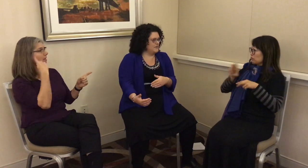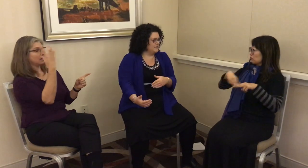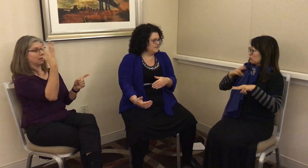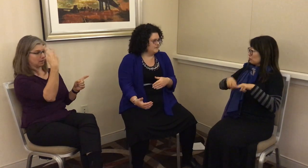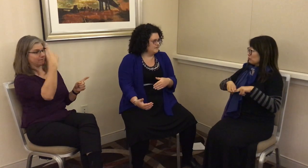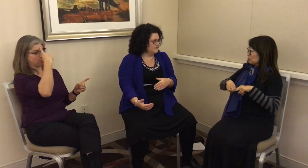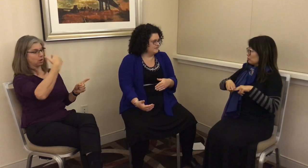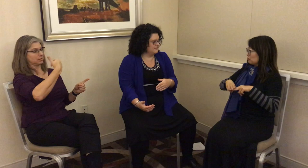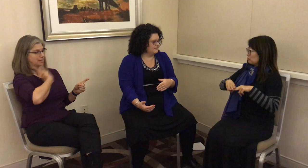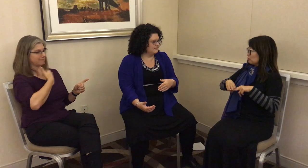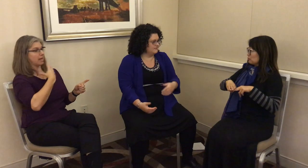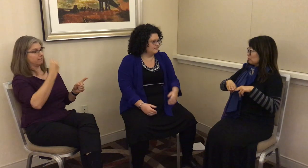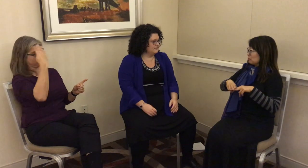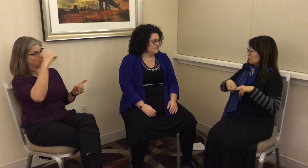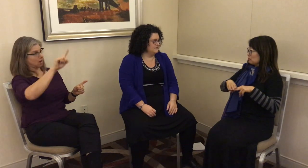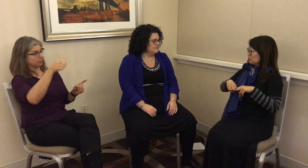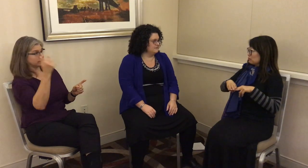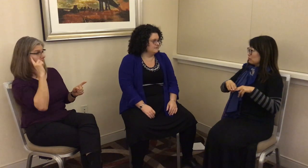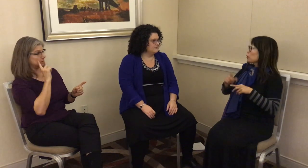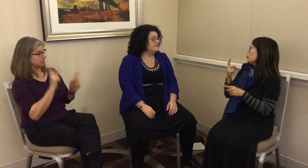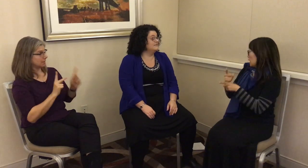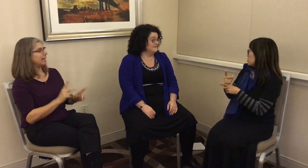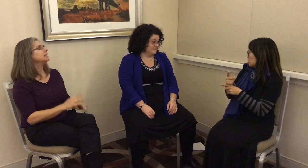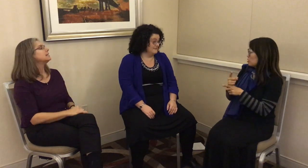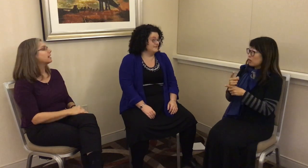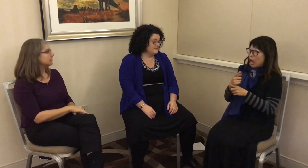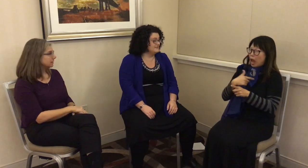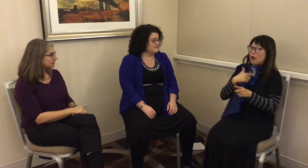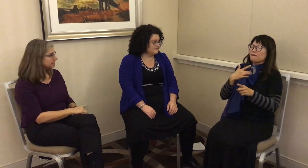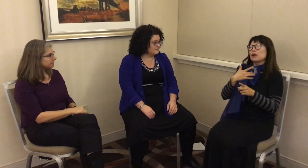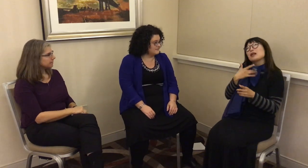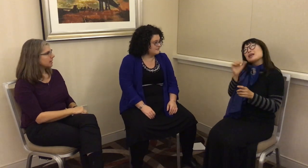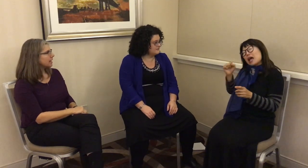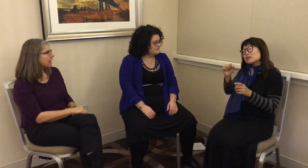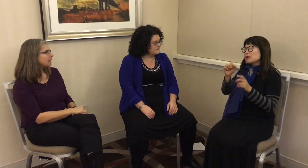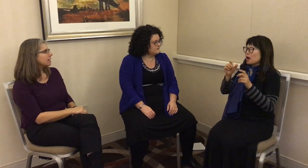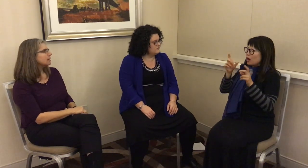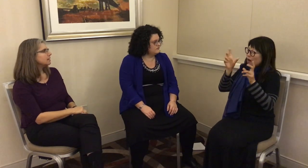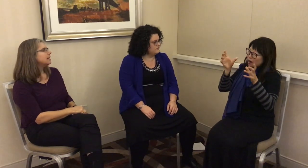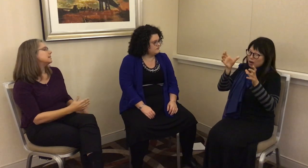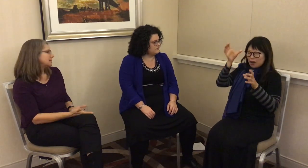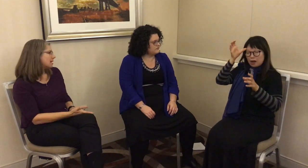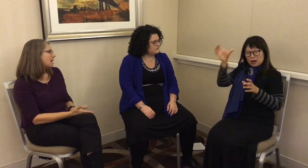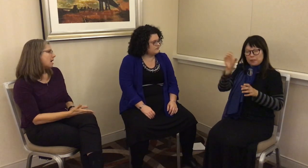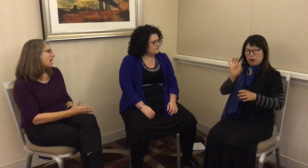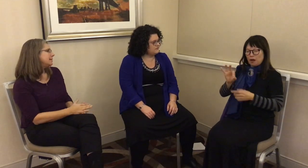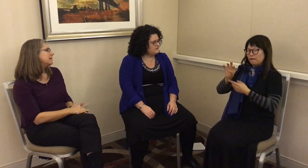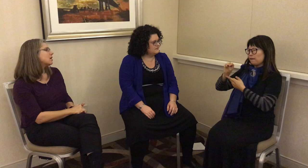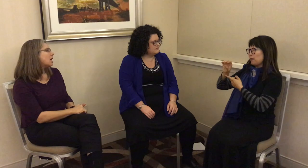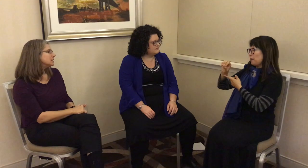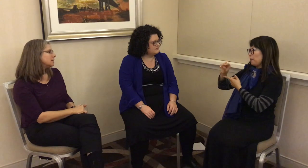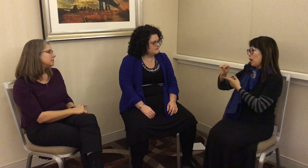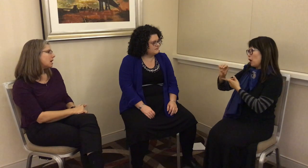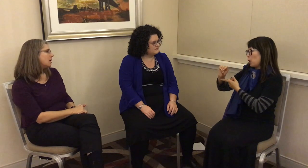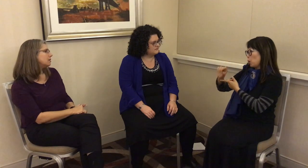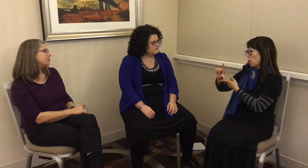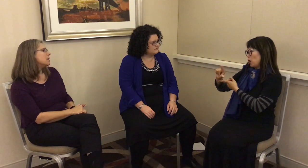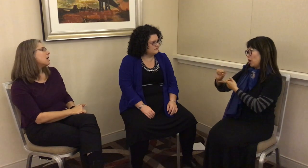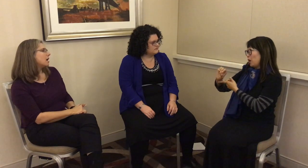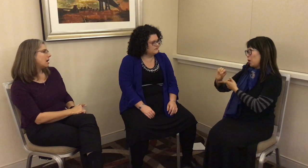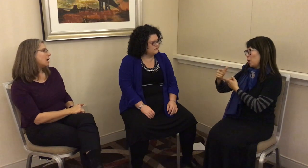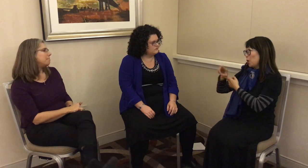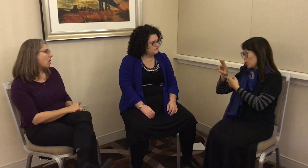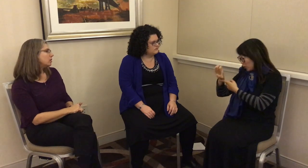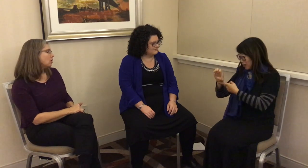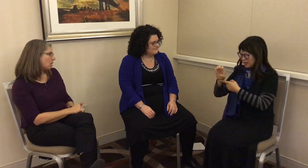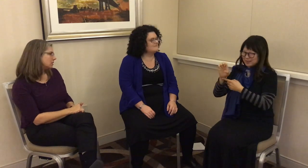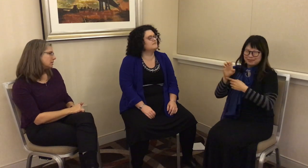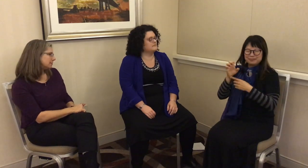deaf people? L: Exactly. I think the concept of monologues